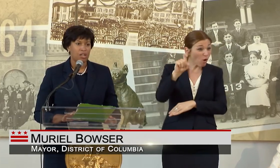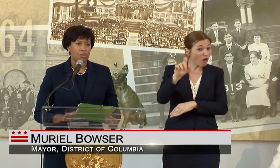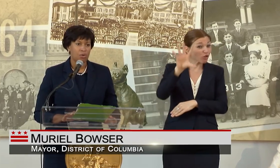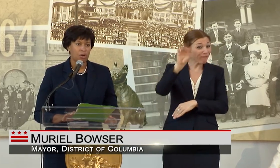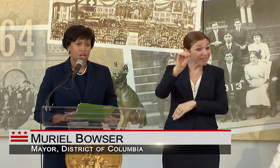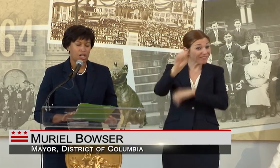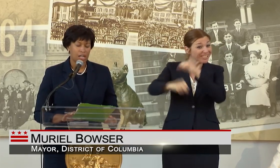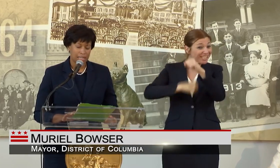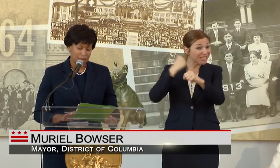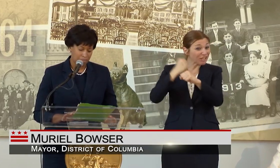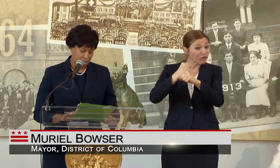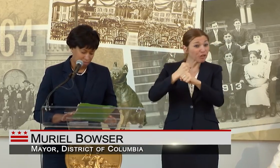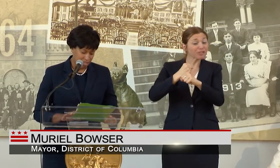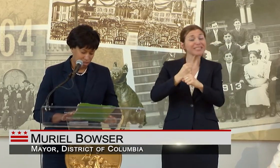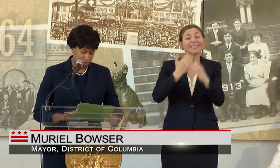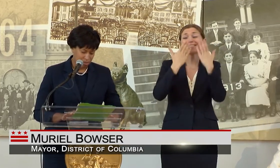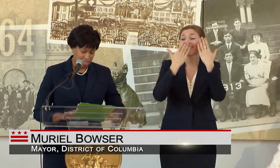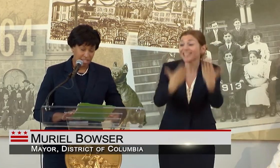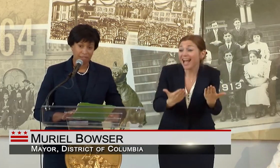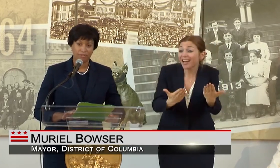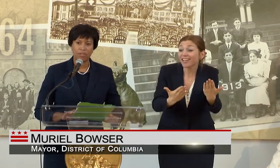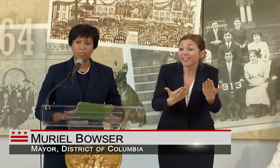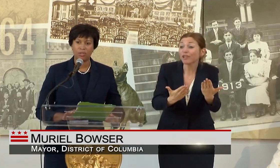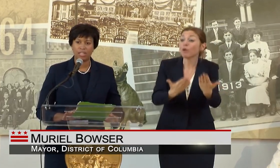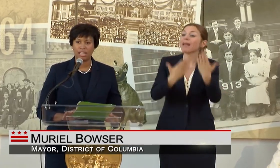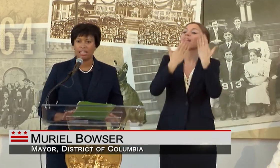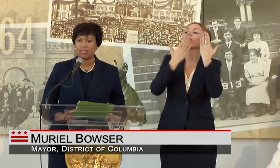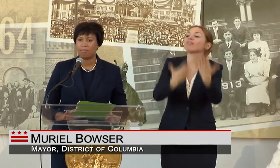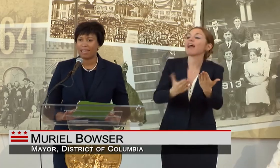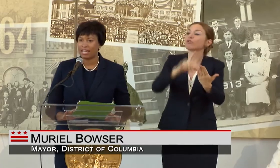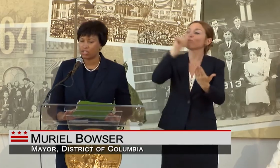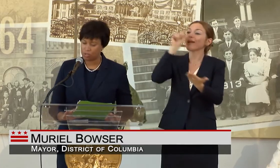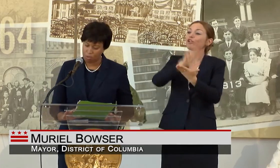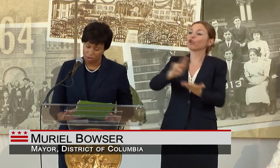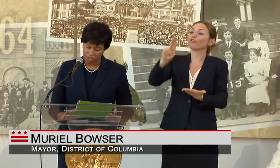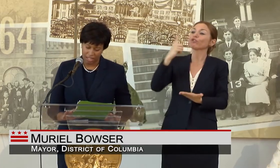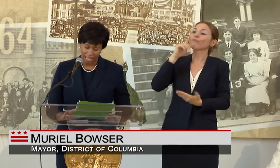FOR YOUR COMMITMENT TO THE DEAF COMMUNITY TO MAKE SURE THAT